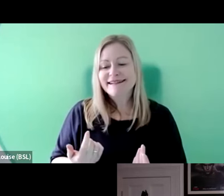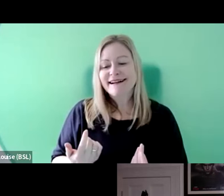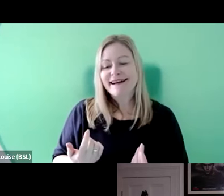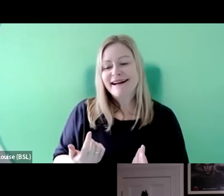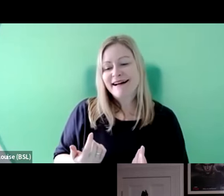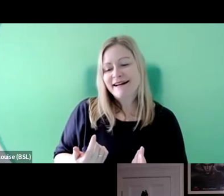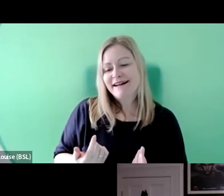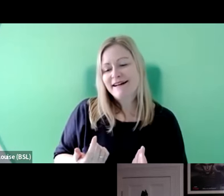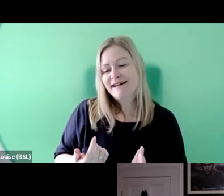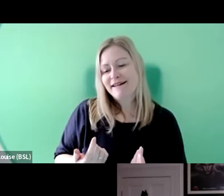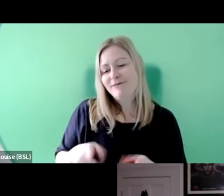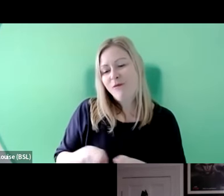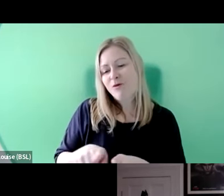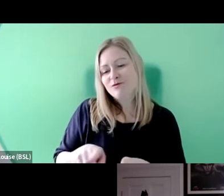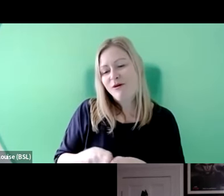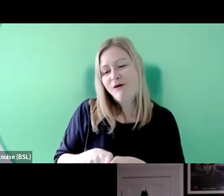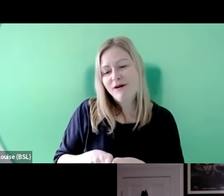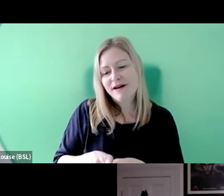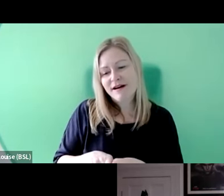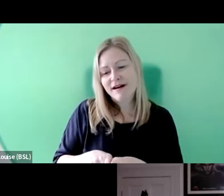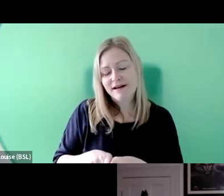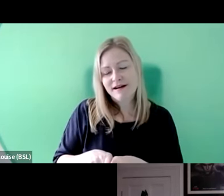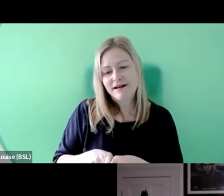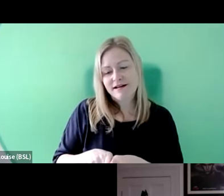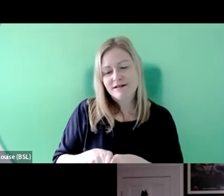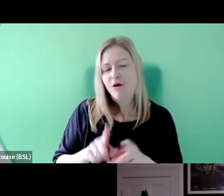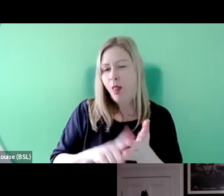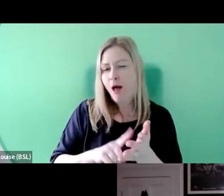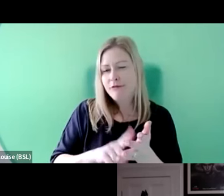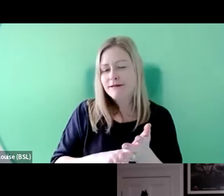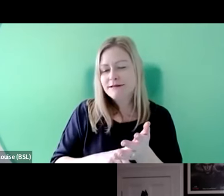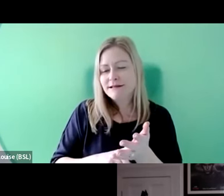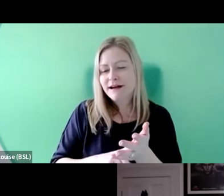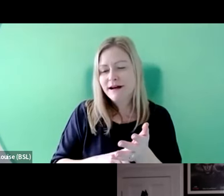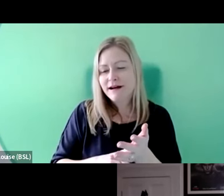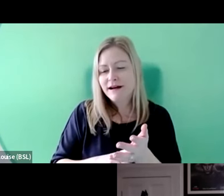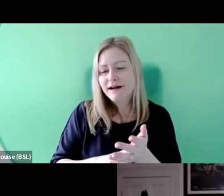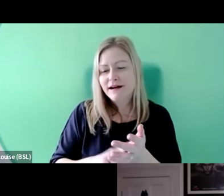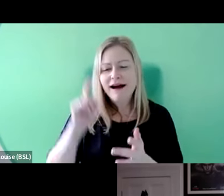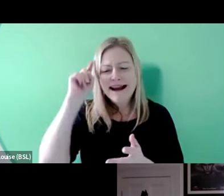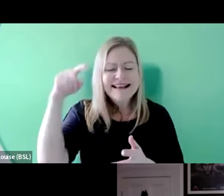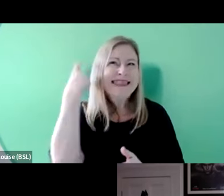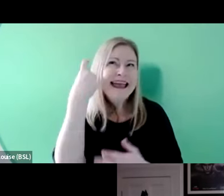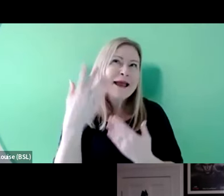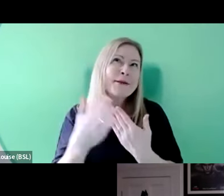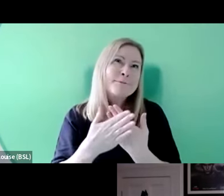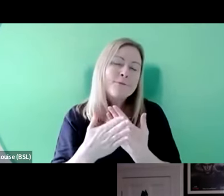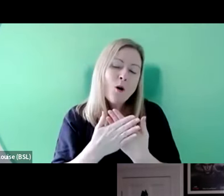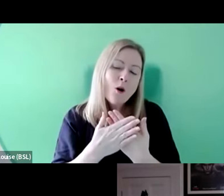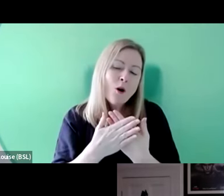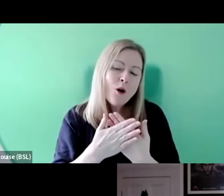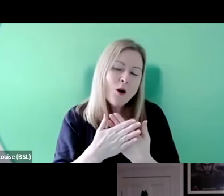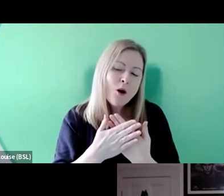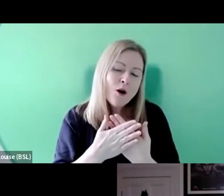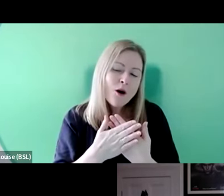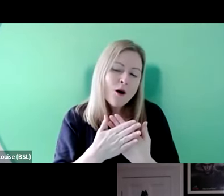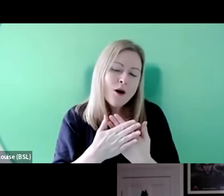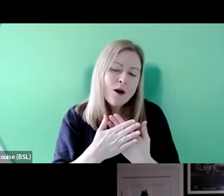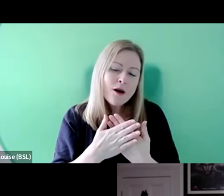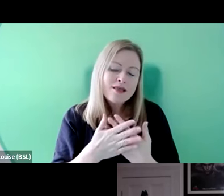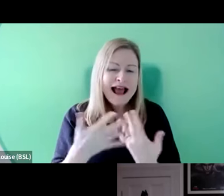Absolutely. I was thinking more about kind of long-running series or existing series,